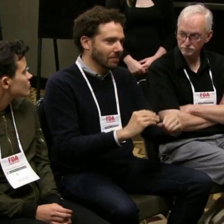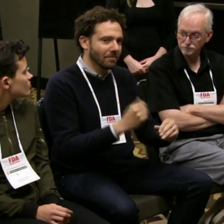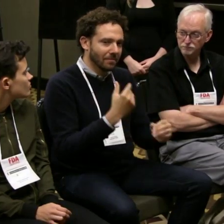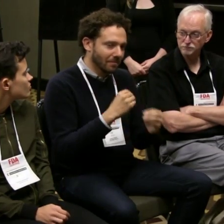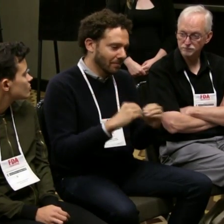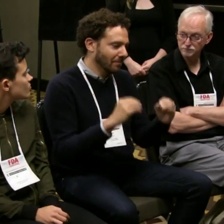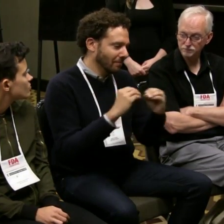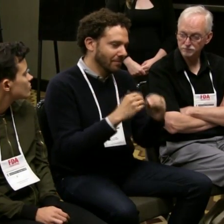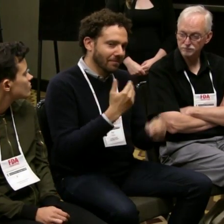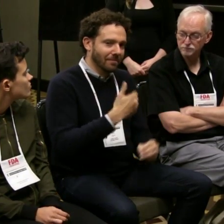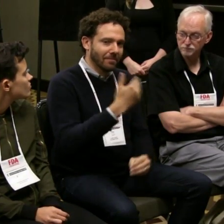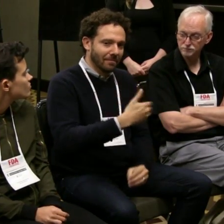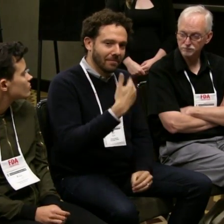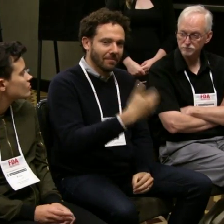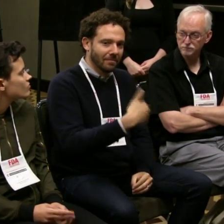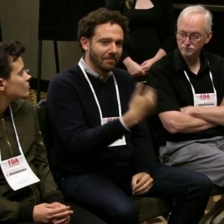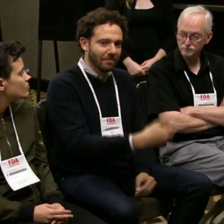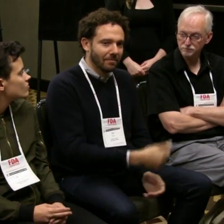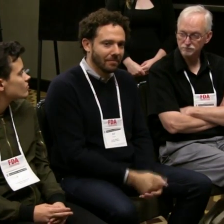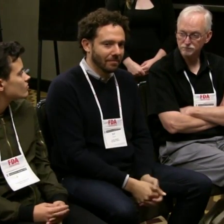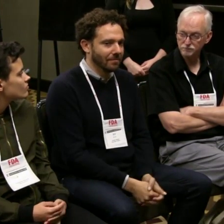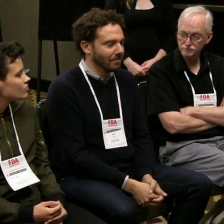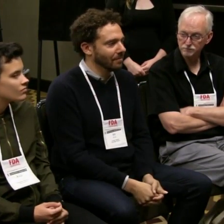The barriers will slowly disintegrate.